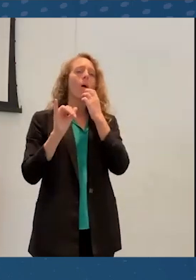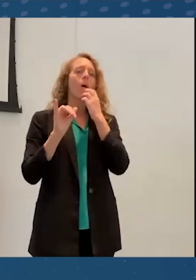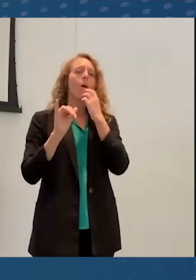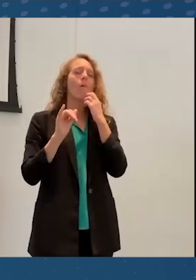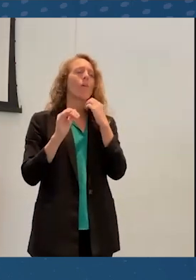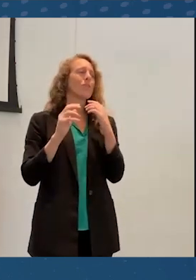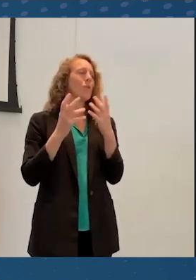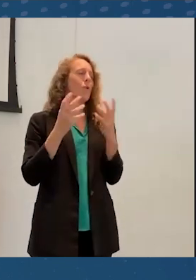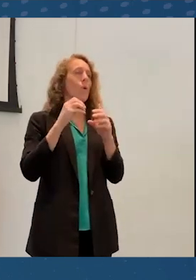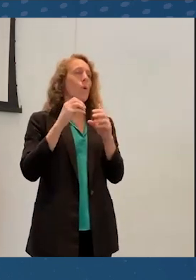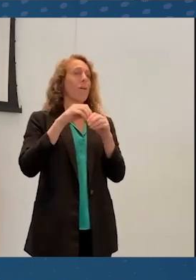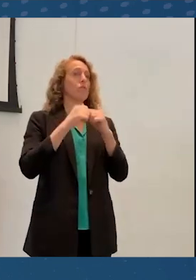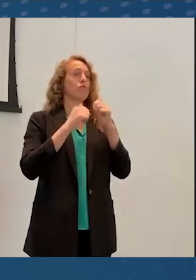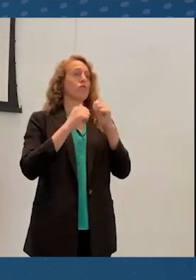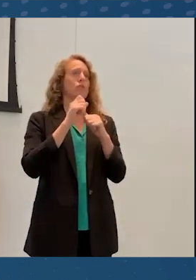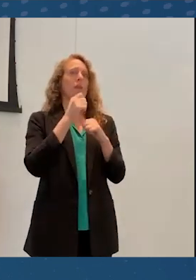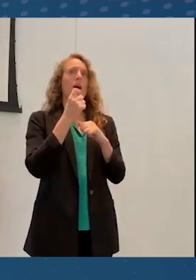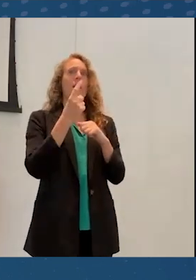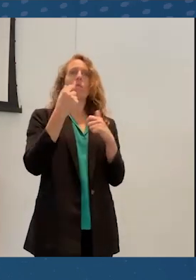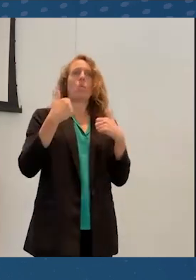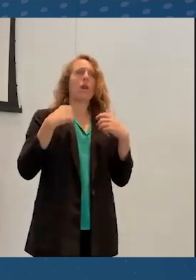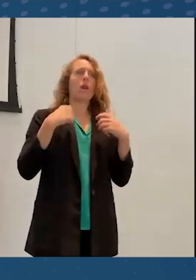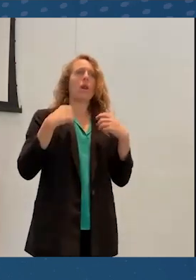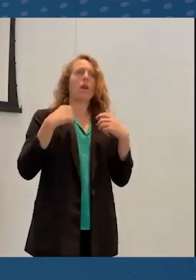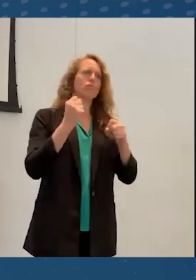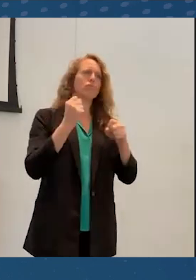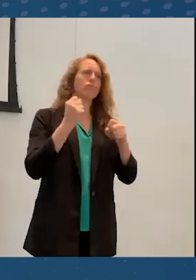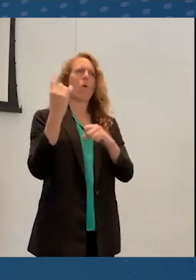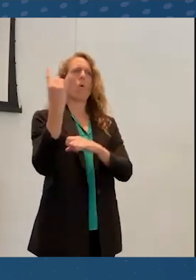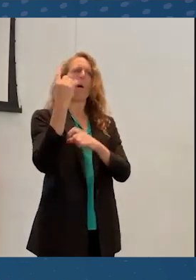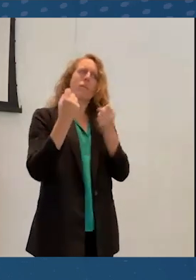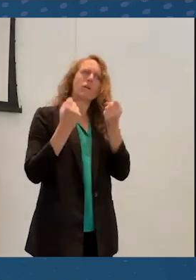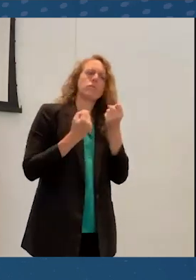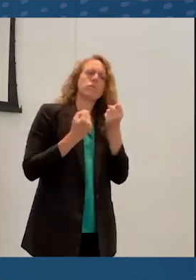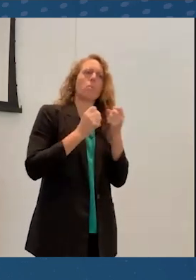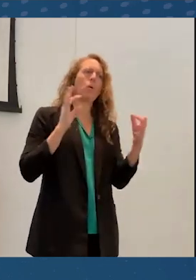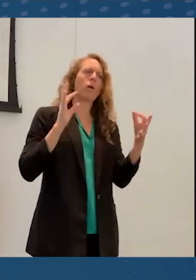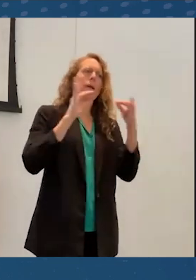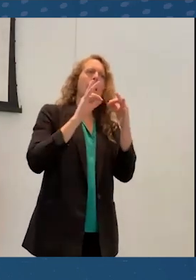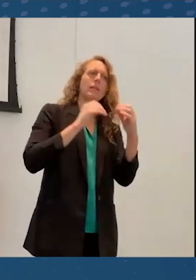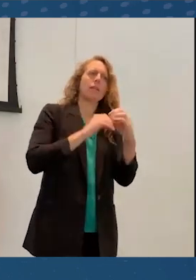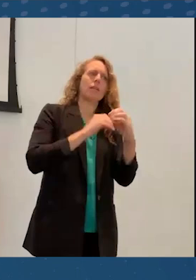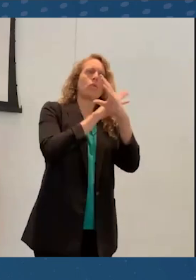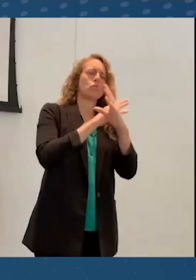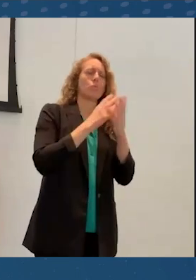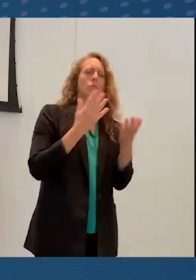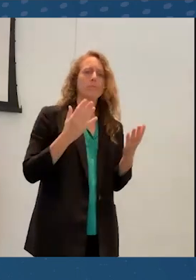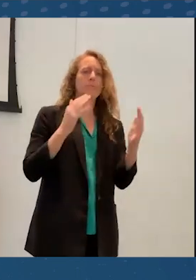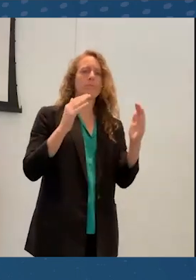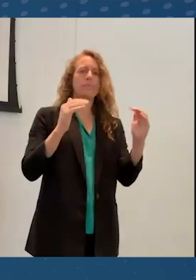not everybody has a robust Wi-Fi, for example, to support connecting in immersive virtual reality.